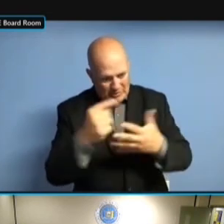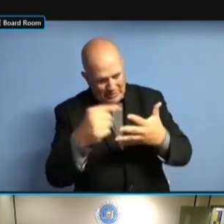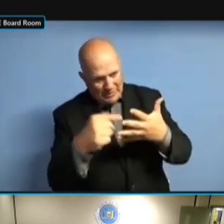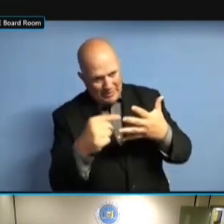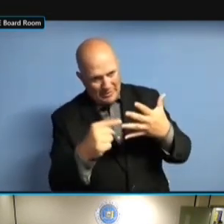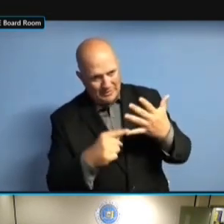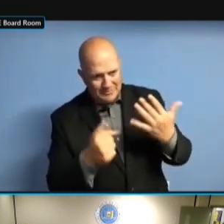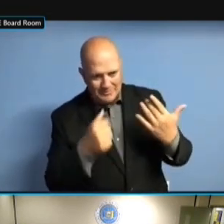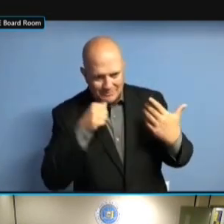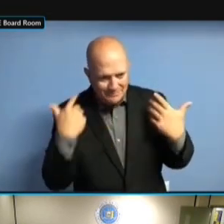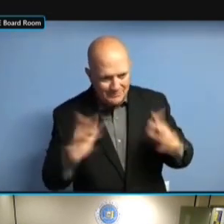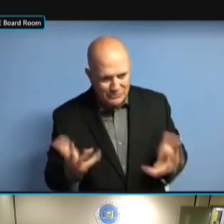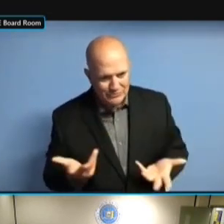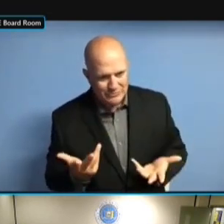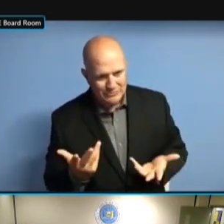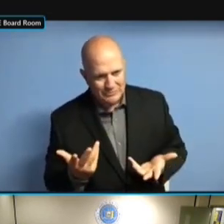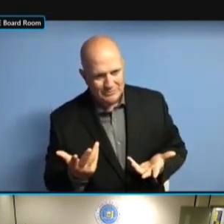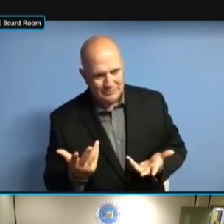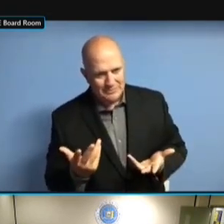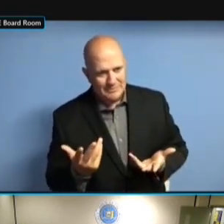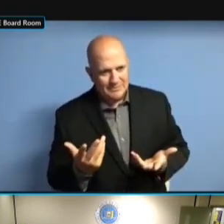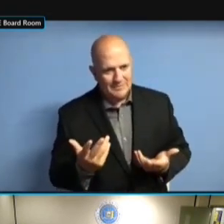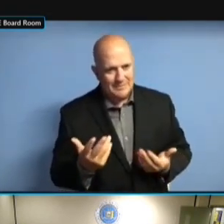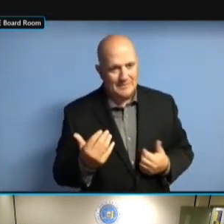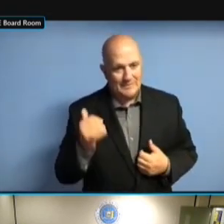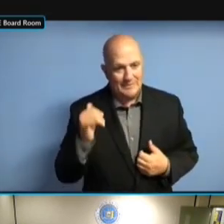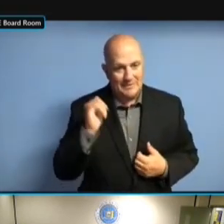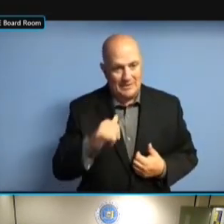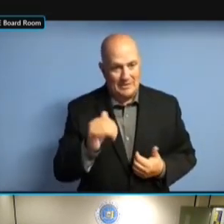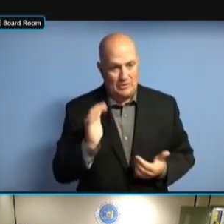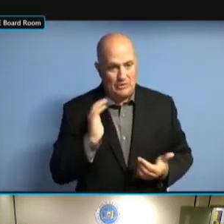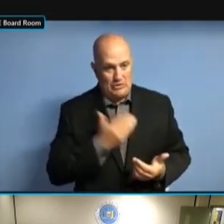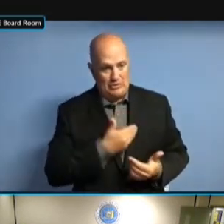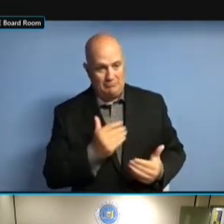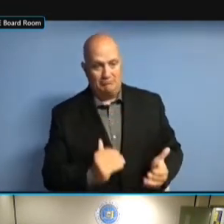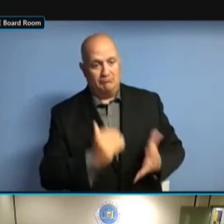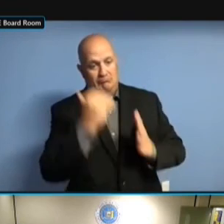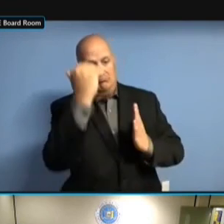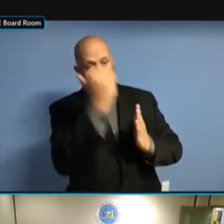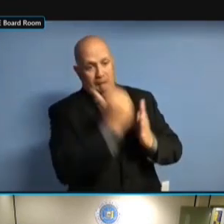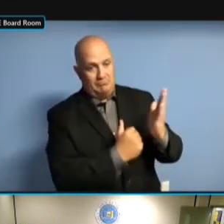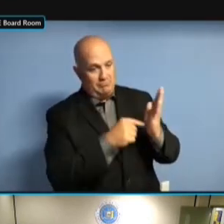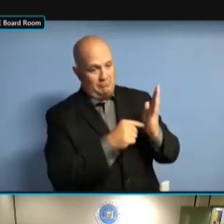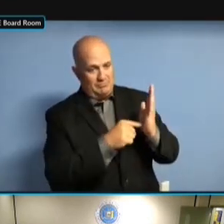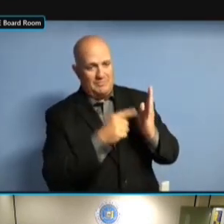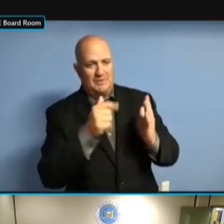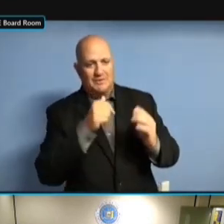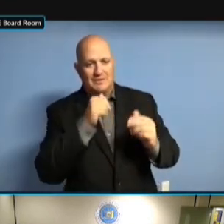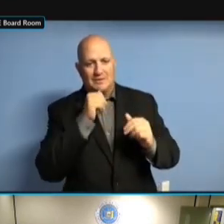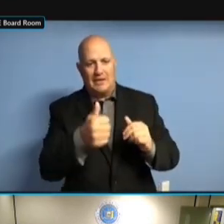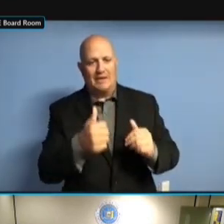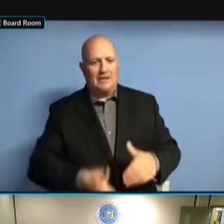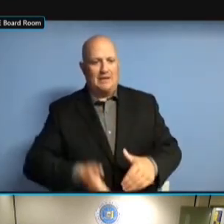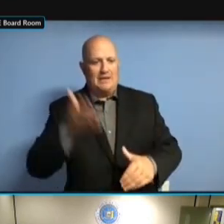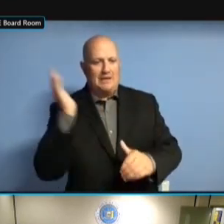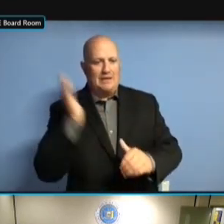DIDN'T RESIGN. AND BASED ON MY DIDN'T RESIGN. AND BASED ON MY EXPERIENCE, DIDN'T RESIGN. AND BASED ON MY EXPERIENCE, THAT AND BASED ON MY EXPERIENCE, THAT AND BASED ON MY EXPERIENCE, THAT TURNS AND BASED ON MY EXPERIENCE, THAT TURNS INTO AND BASED ON MY EXPERIENCE, THAT TURNS INTO A AND BASED ON MY EXPERIENCE, THAT TURNS INTO A WHOLE AND BASED ON MY EXPERIENCE, THAT TURNS INTO A WHOLE OTHER AND BASED ON MY EXPERIENCE, THAT TURNS INTO A WHOLE OTHER ISSUE TURNS INTO A WHOLE OTHER ISSUE TURNS INTO A WHOLE OTHER ISSUE IN TURNS INTO A WHOLE OTHER ISSUE IN TERMS TURNS INTO A WHOLE OTHER ISSUE IN TERMS OF TURNS INTO A WHOLE OTHER ISSUE IN TERMS OF WHO TURNS INTO A WHOLE OTHER ISSUE IN TERMS OF WHO WANTS TURNS INTO A WHOLE OTHER ISSUE IN TERMS OF WHO WANTS TO TURNS INTO A WHOLE OTHER ISSUE IN TERMS OF WHO WANTS TO TALK TURNS INTO A WHOLE OTHER ISSUE IN TERMS OF WHO WANTS TO TALK TO IN TERMS OF WHO WANTS TO TALK TO IN TERMS OF WHO WANTS TO TALK TO WHO IN TERMS OF WHO WANTS TO TALK TO WHO AND IN TERMS OF WHO WANTS TO TALK TO WHO AND WHO